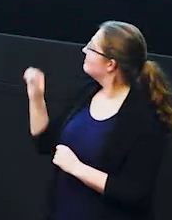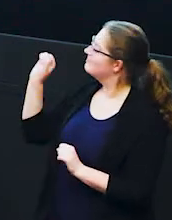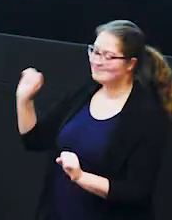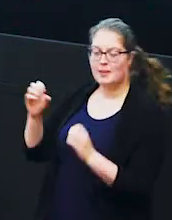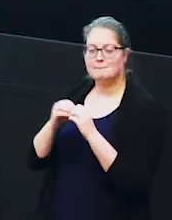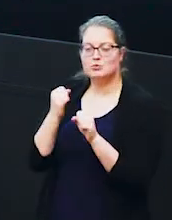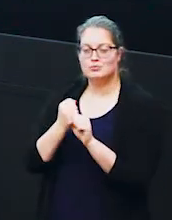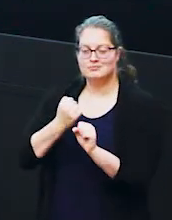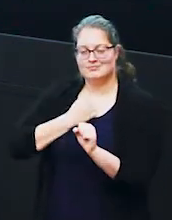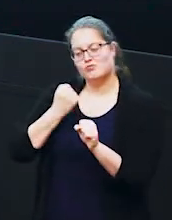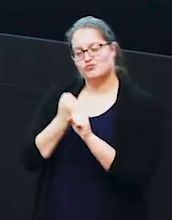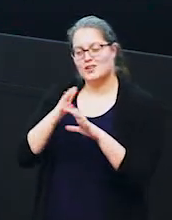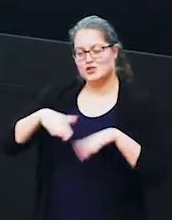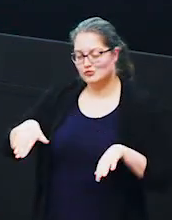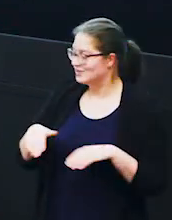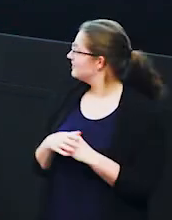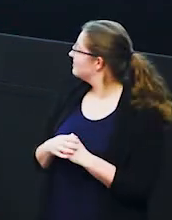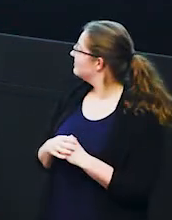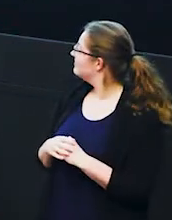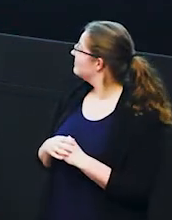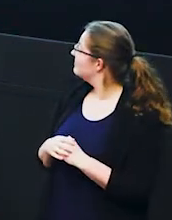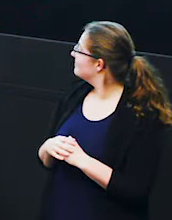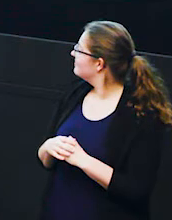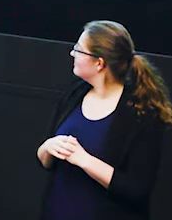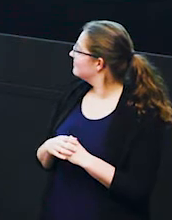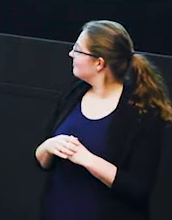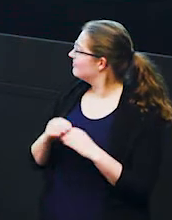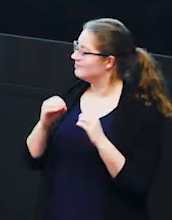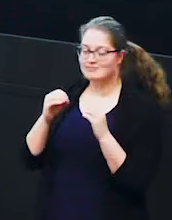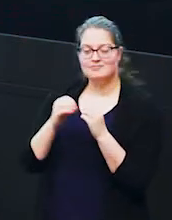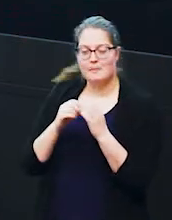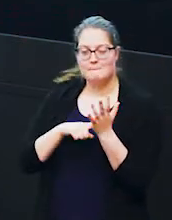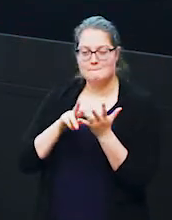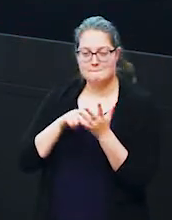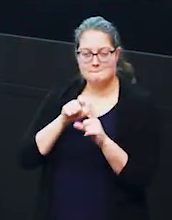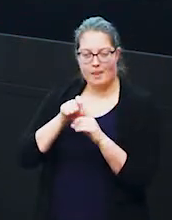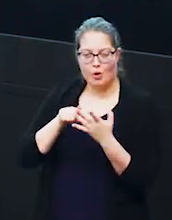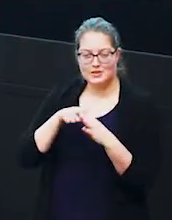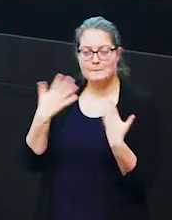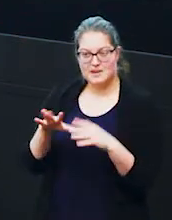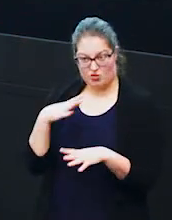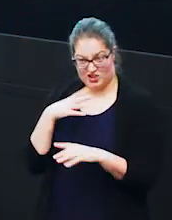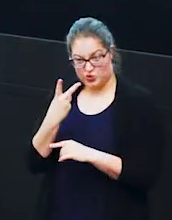one of beetlejuice's daughters blondie has already given birth to two to two children in her lifetime